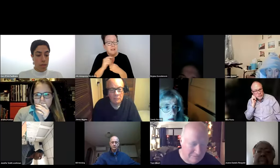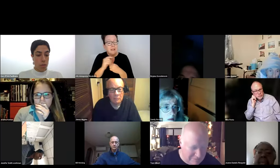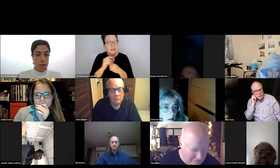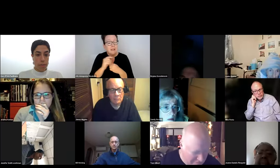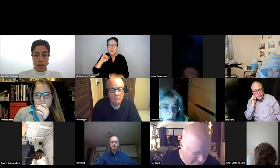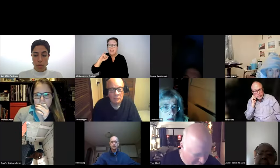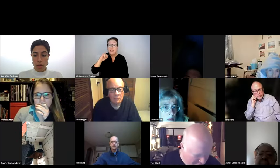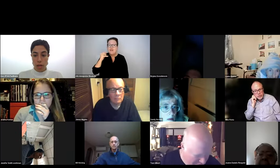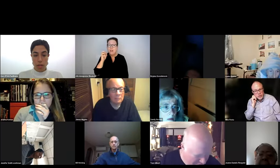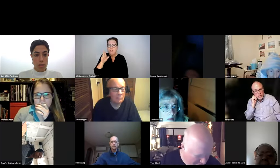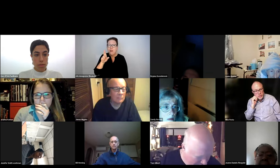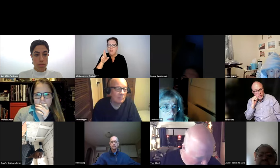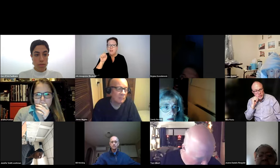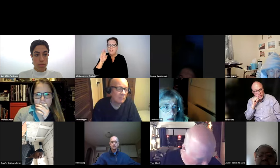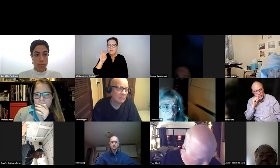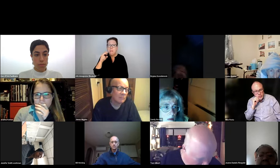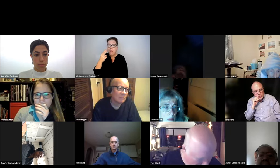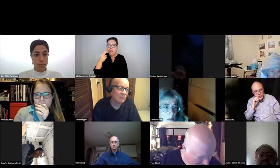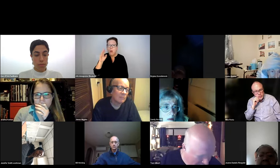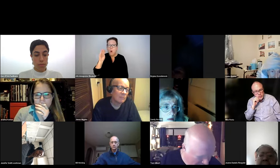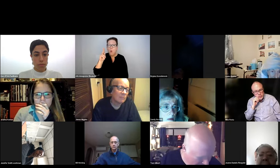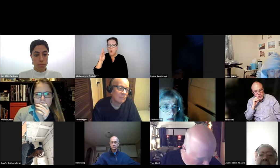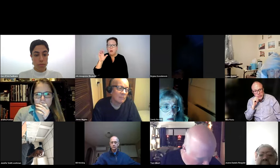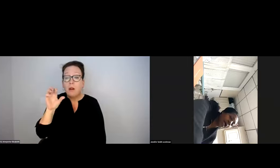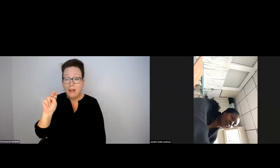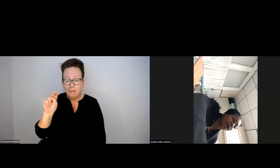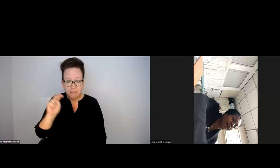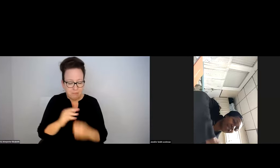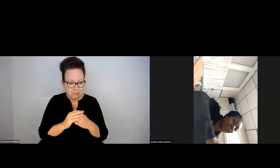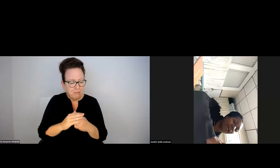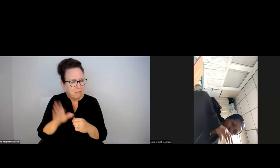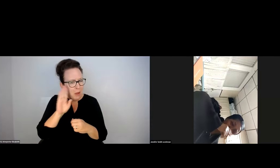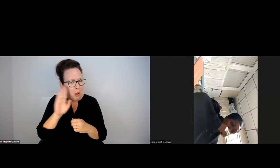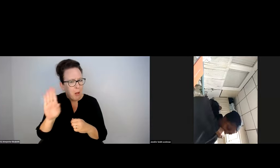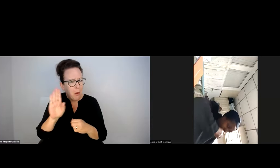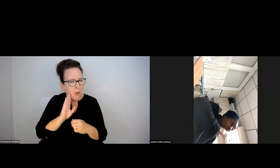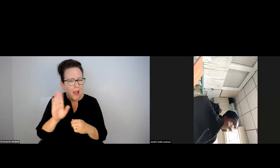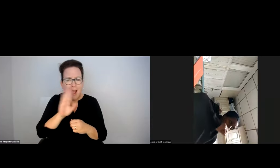THANKS, TOM AND KAT. JENNIFER SMITH WORKMAN, YOU